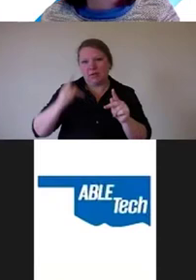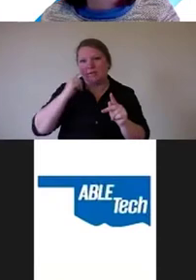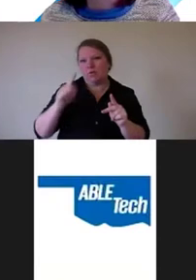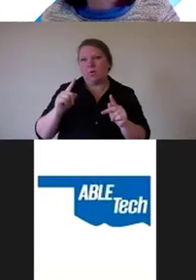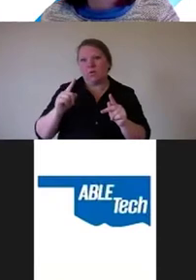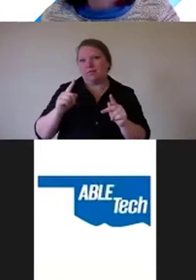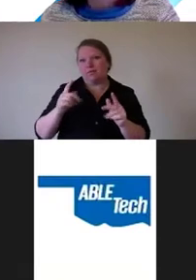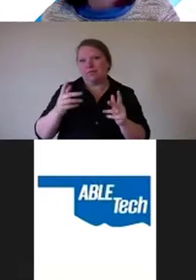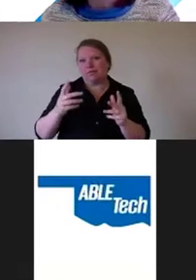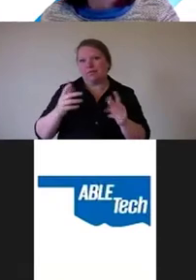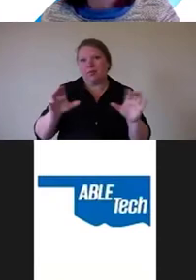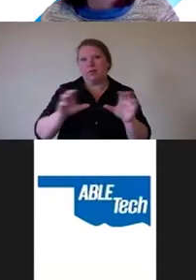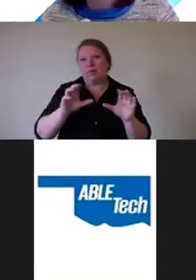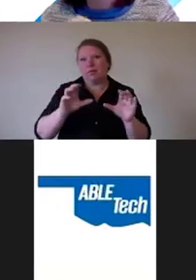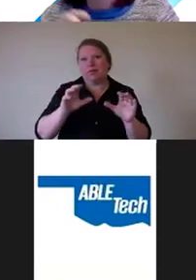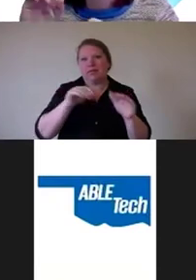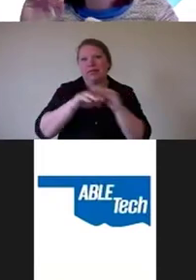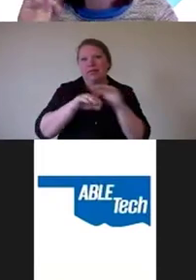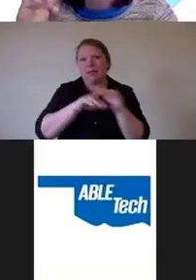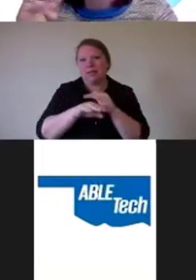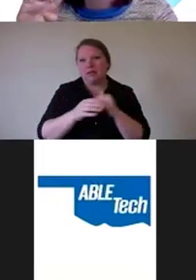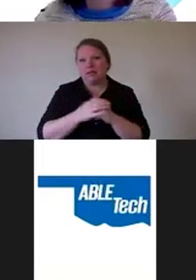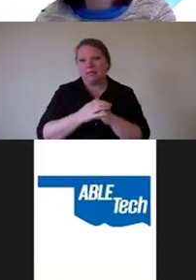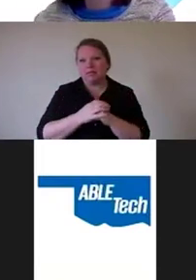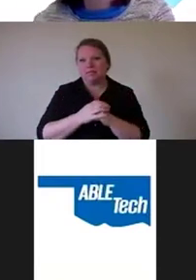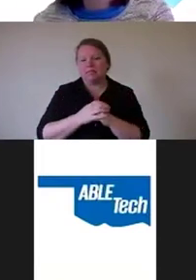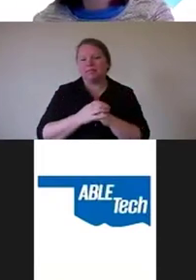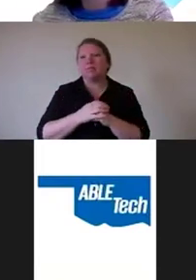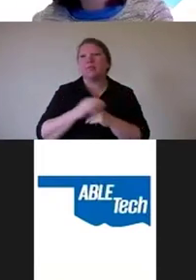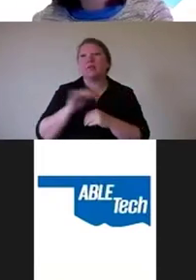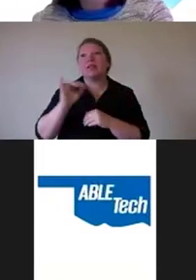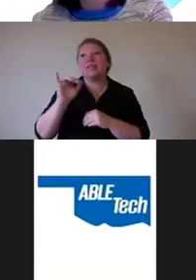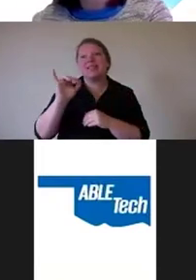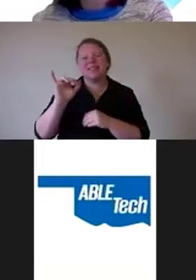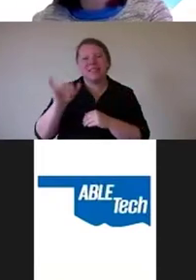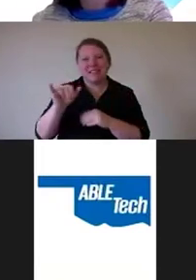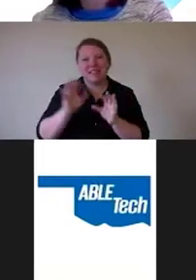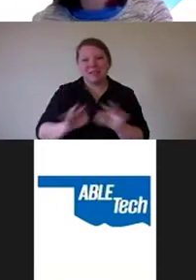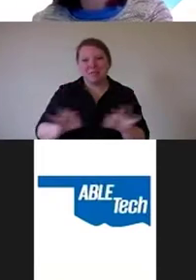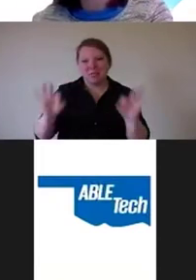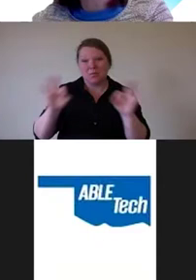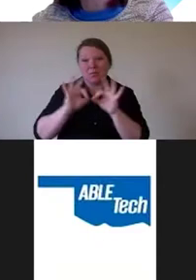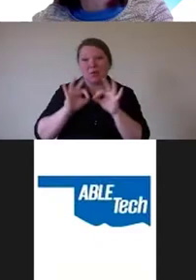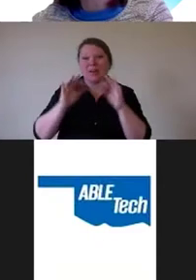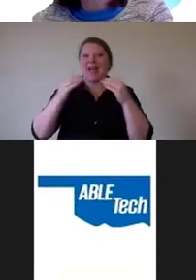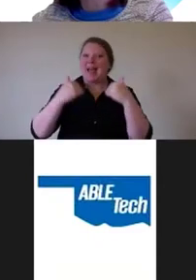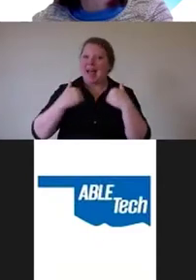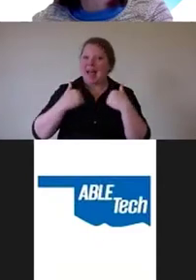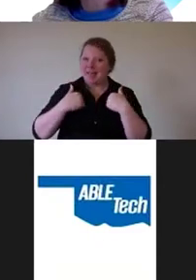So, so that's important to have employees with disabilities.